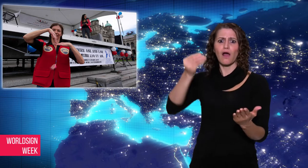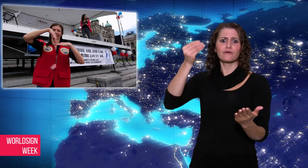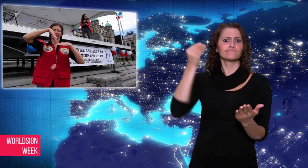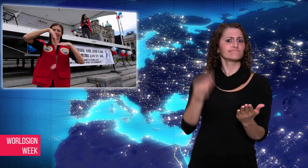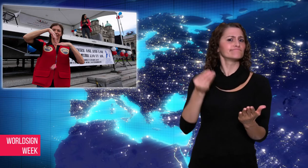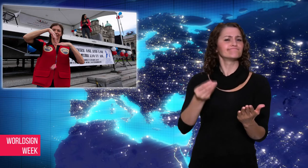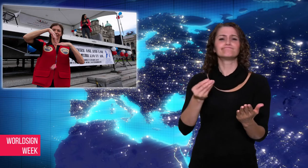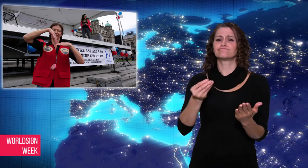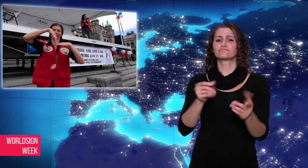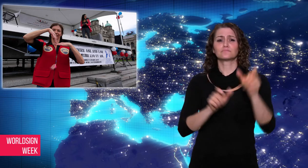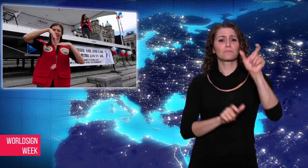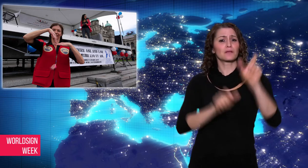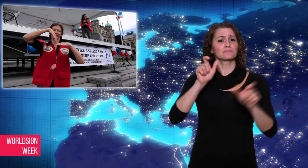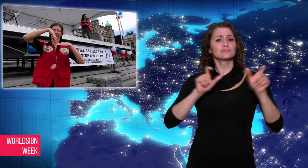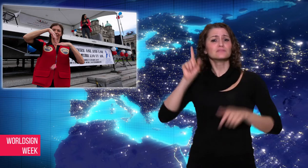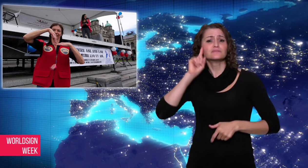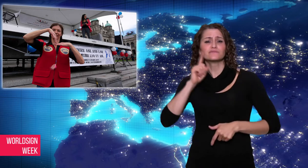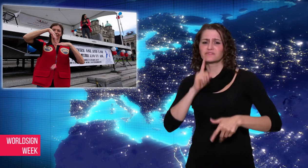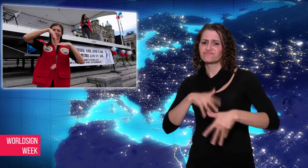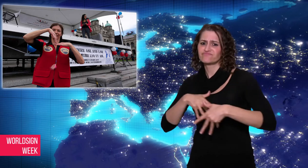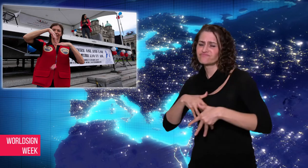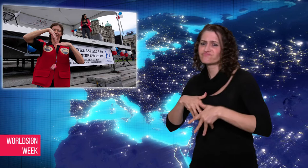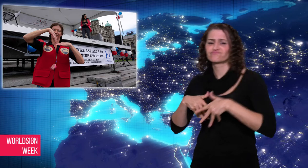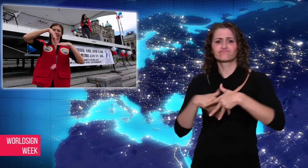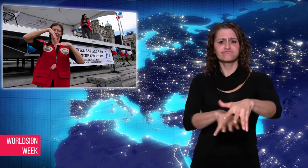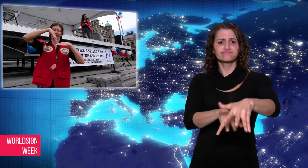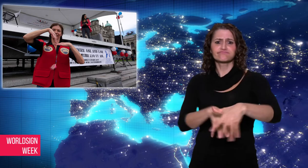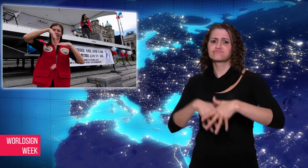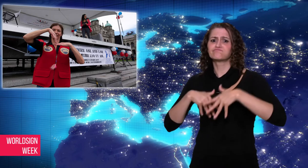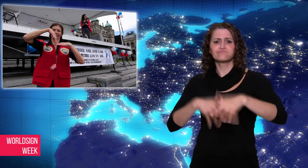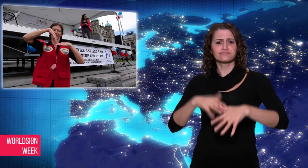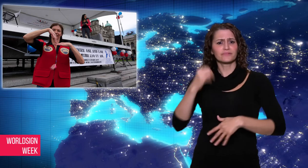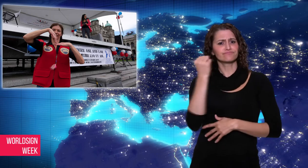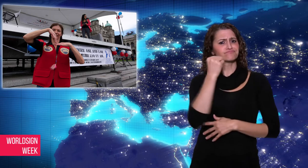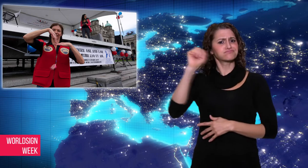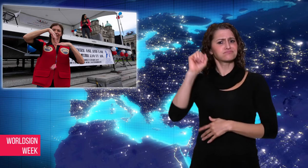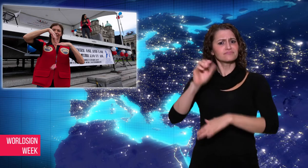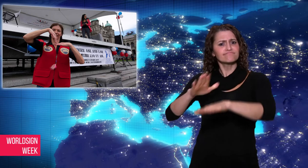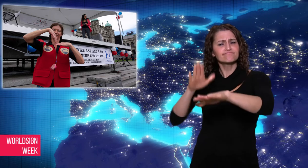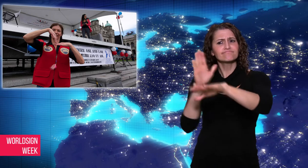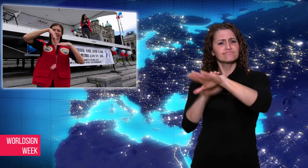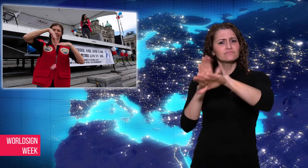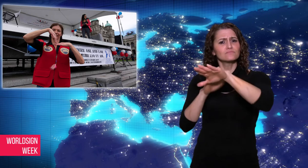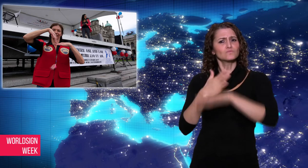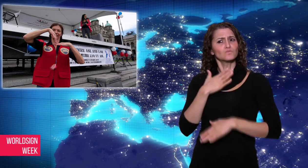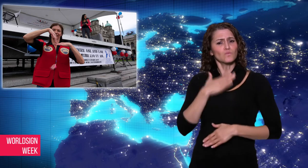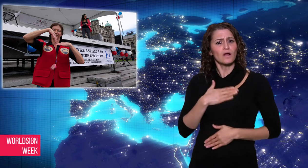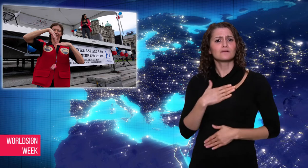are demanding recognition of